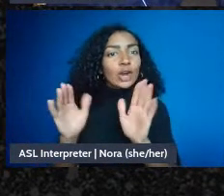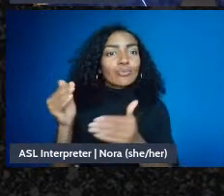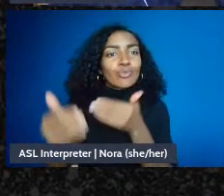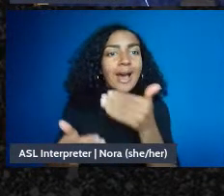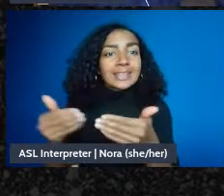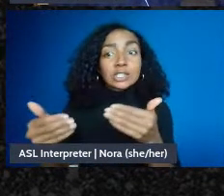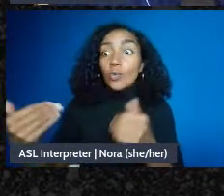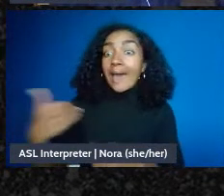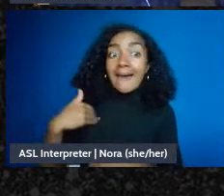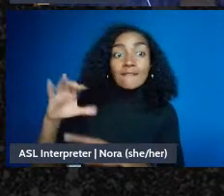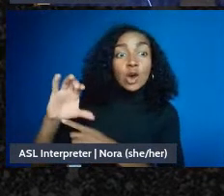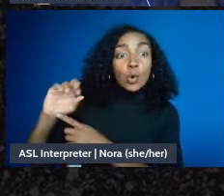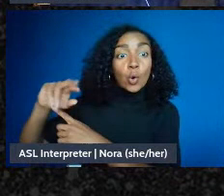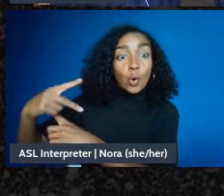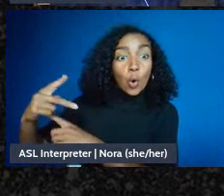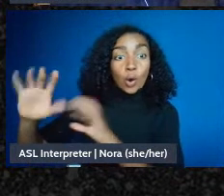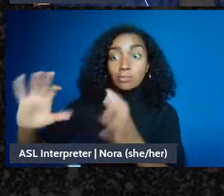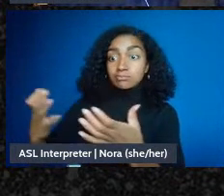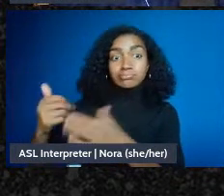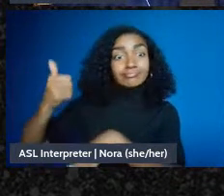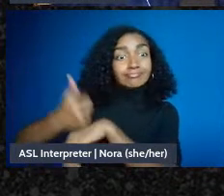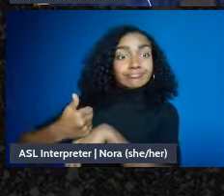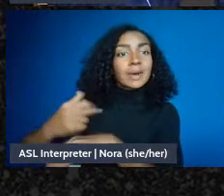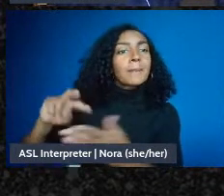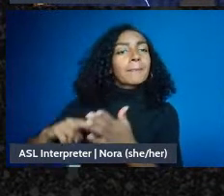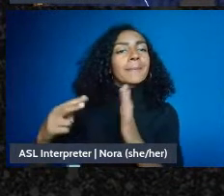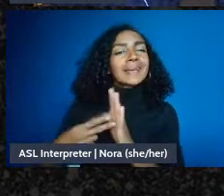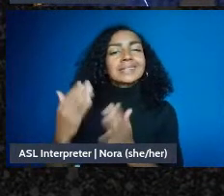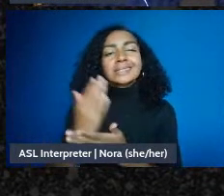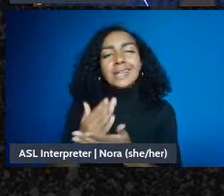sort there's probably some default processes that you have - that you have to